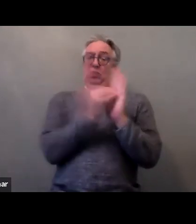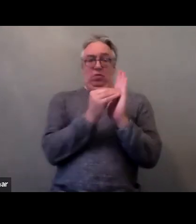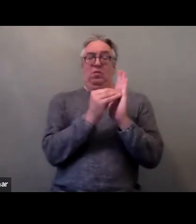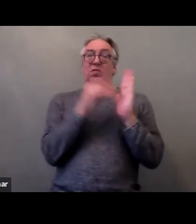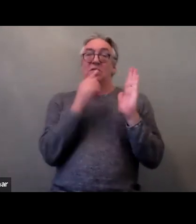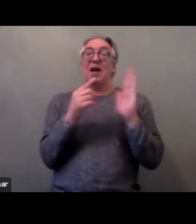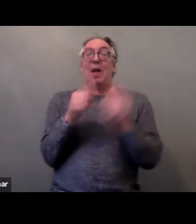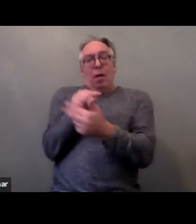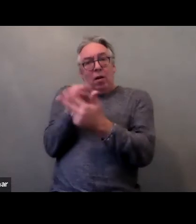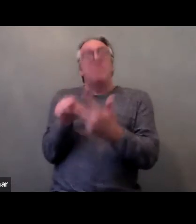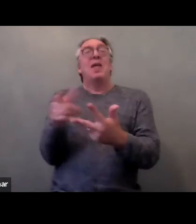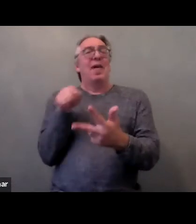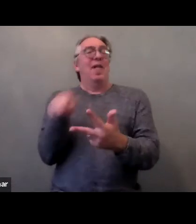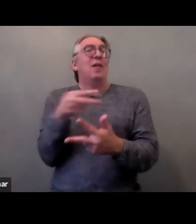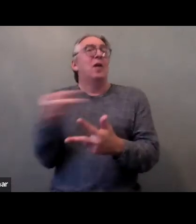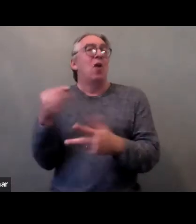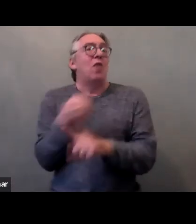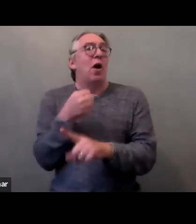And when it comes to integrative policies,